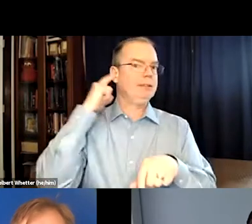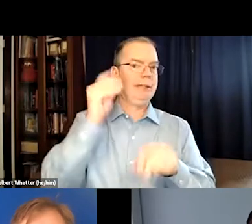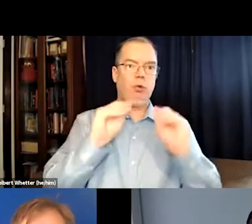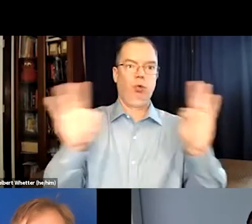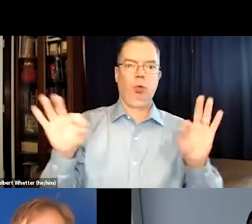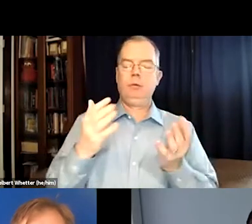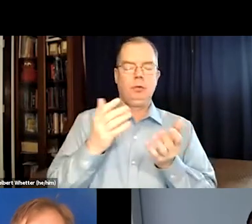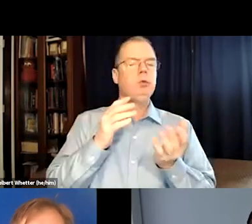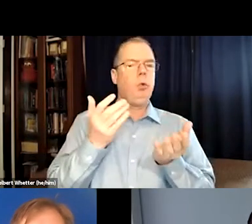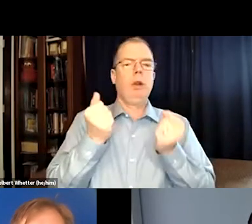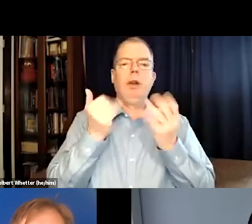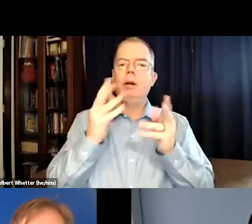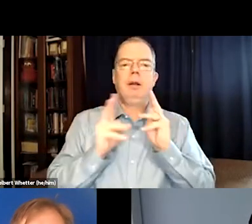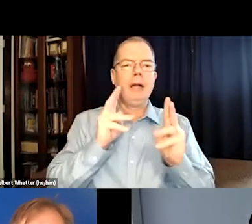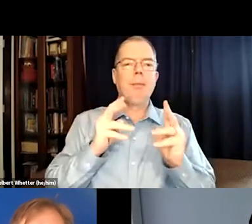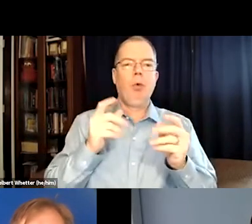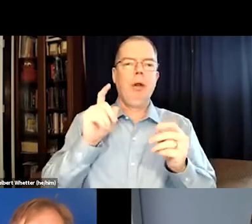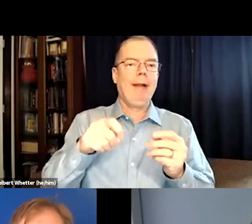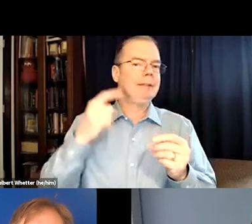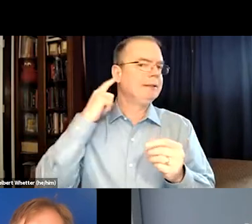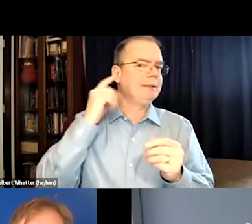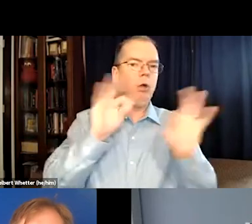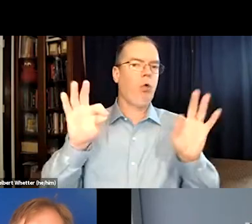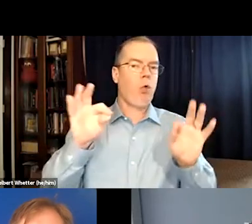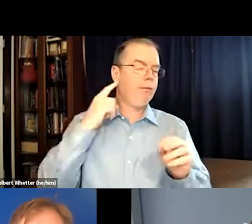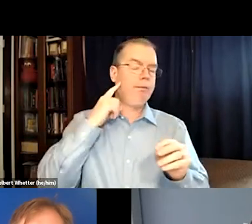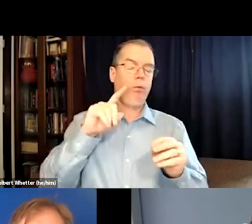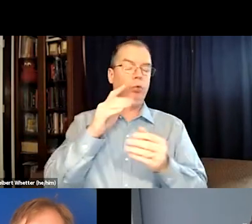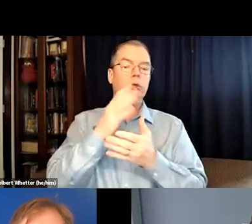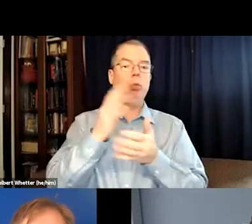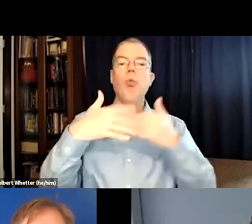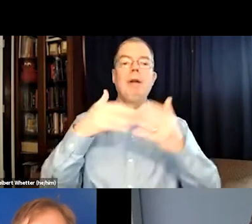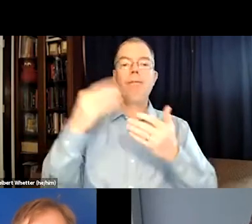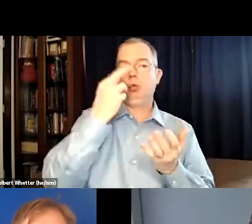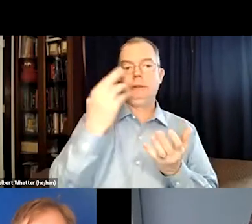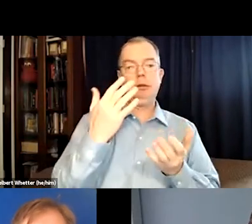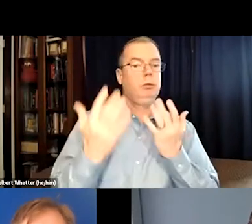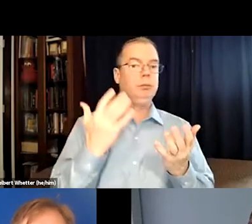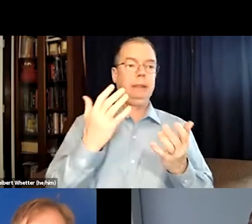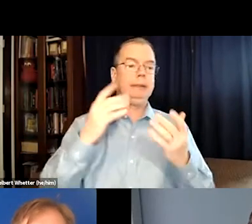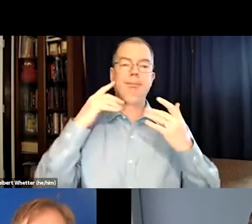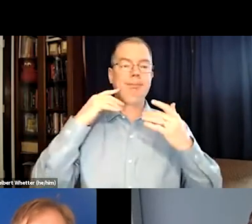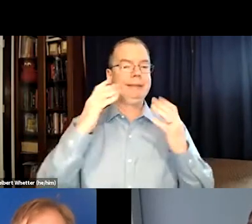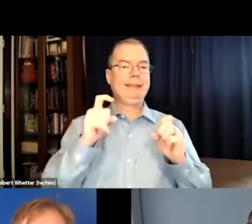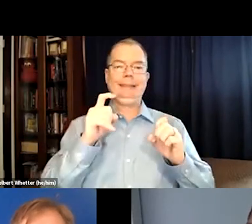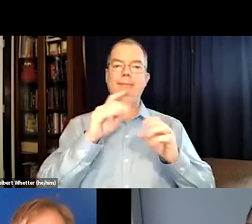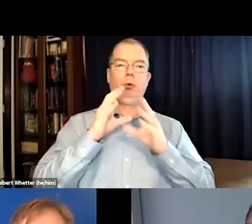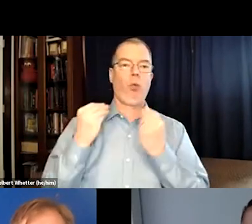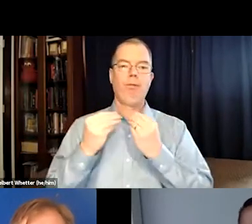And so many times the sound had to be off when people were watching videos for whatever reason.